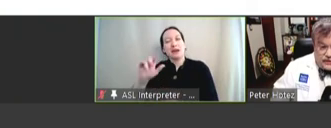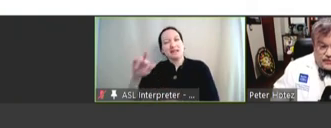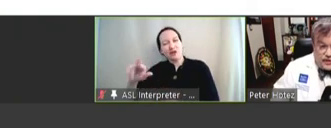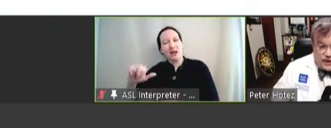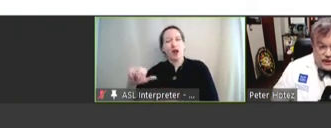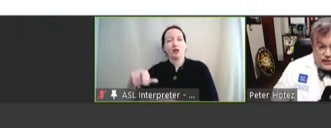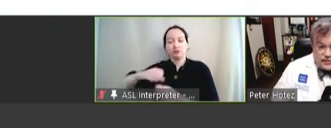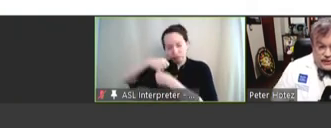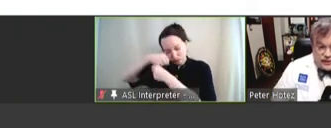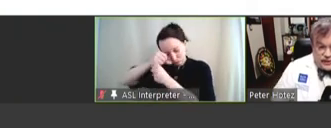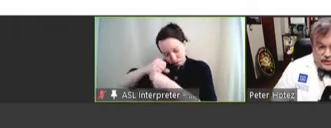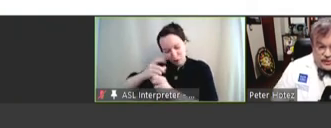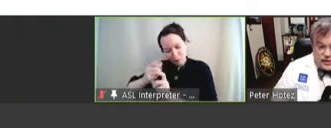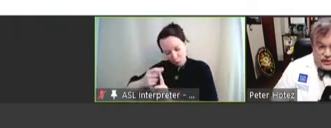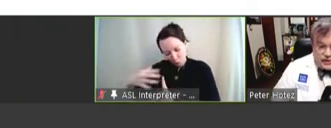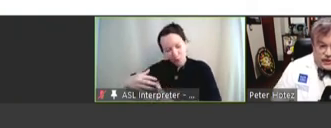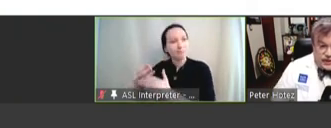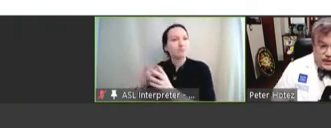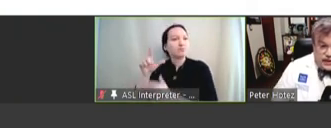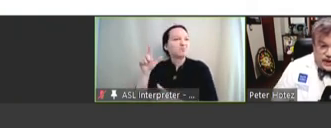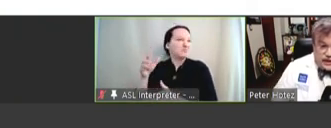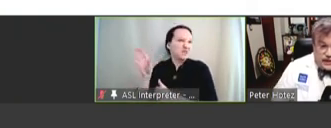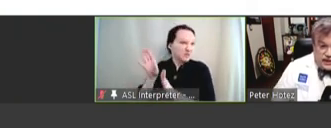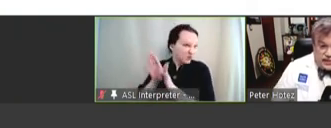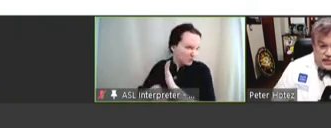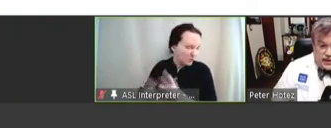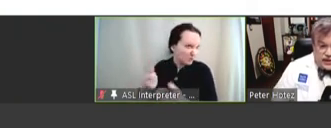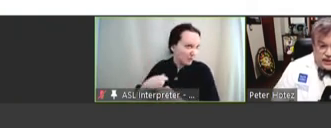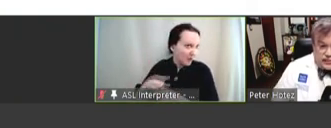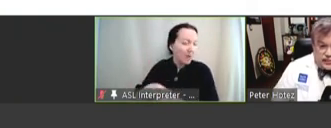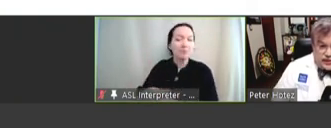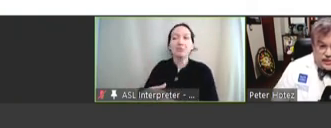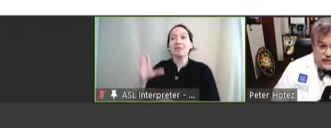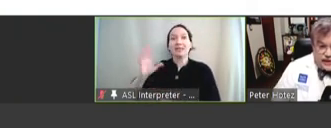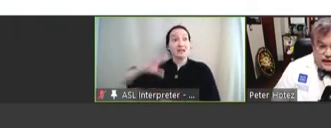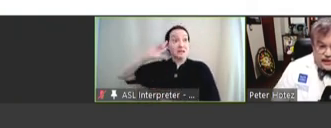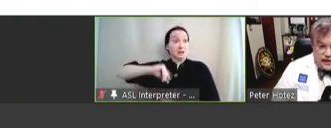fermentation because of the low cost, and the experience with them, and the fact that